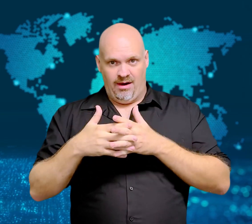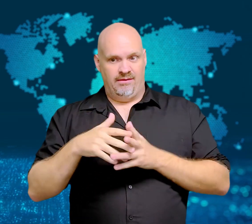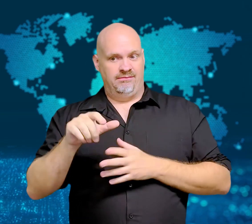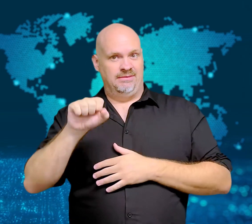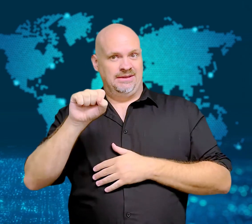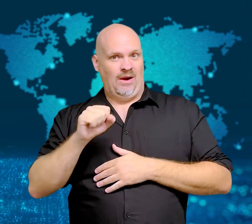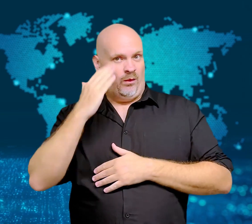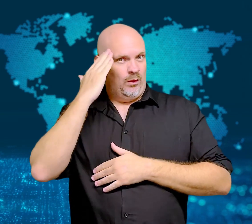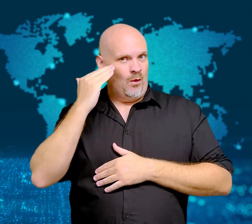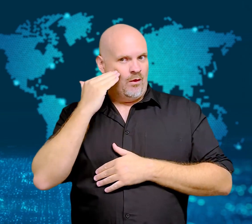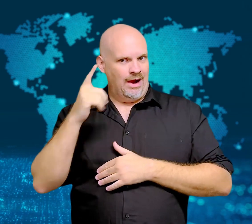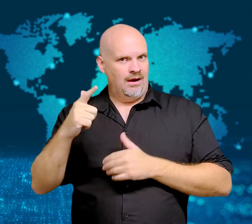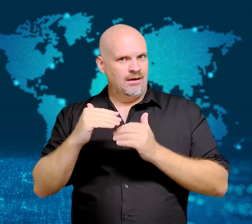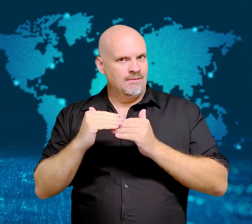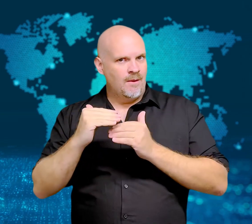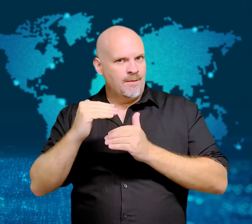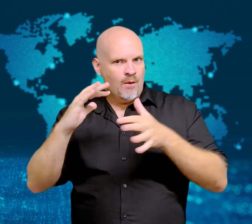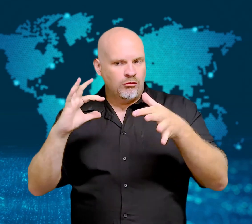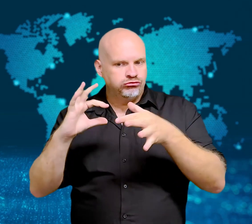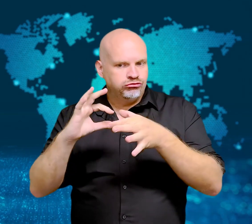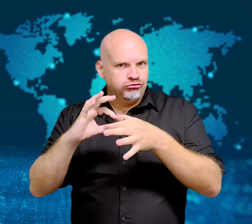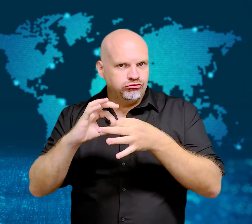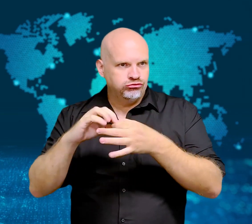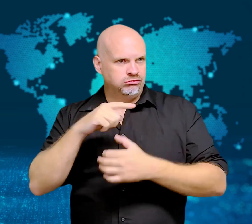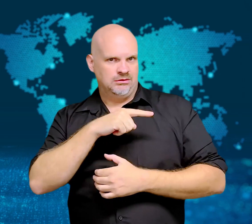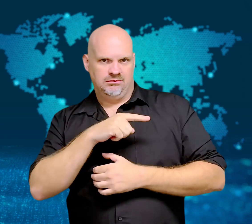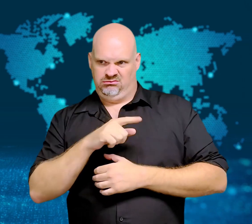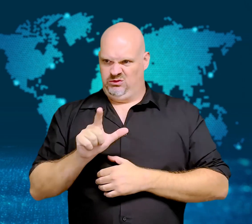the US and South Korea.